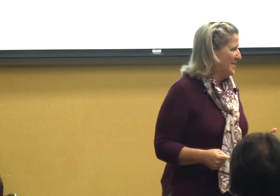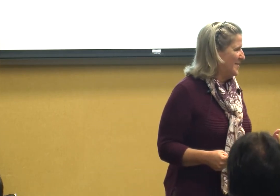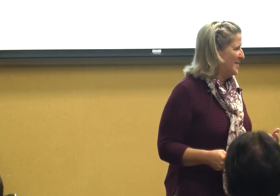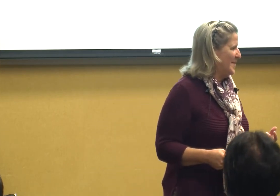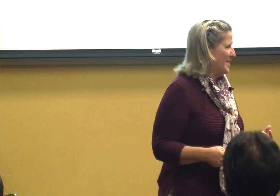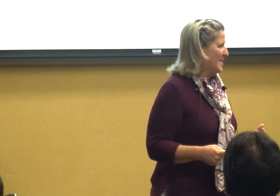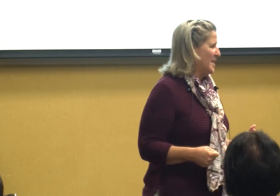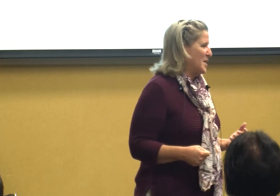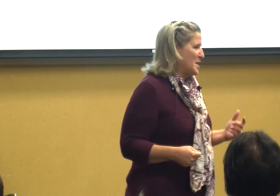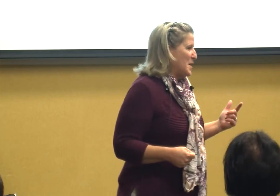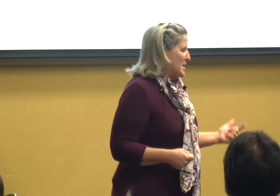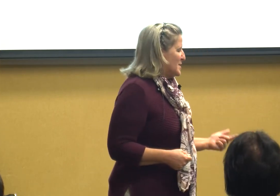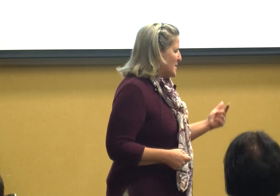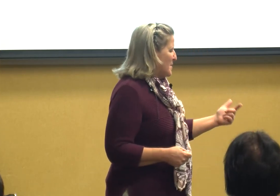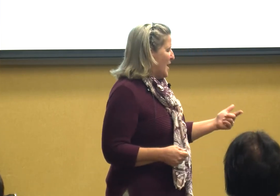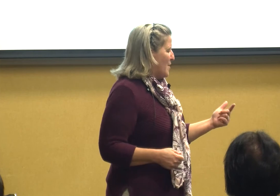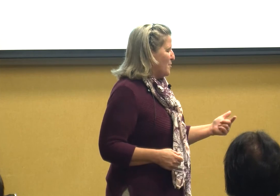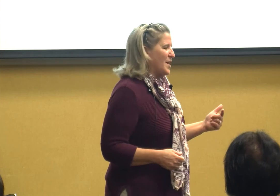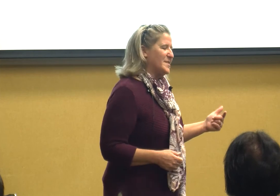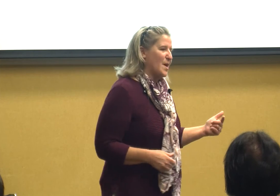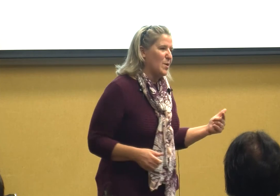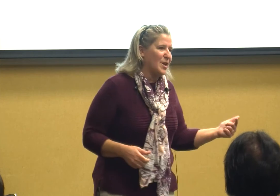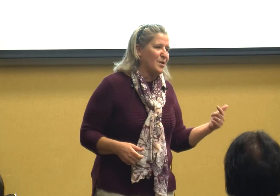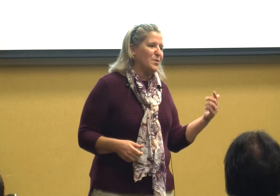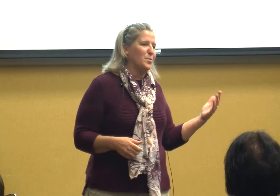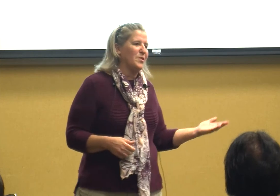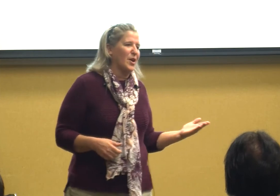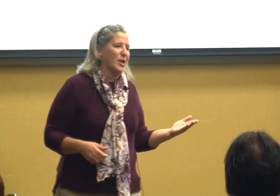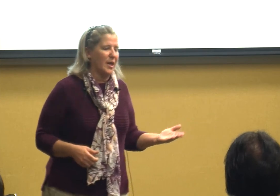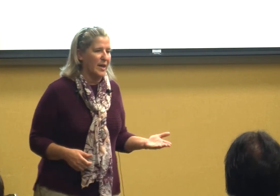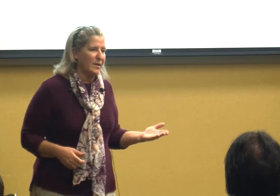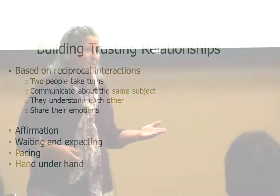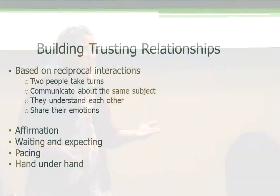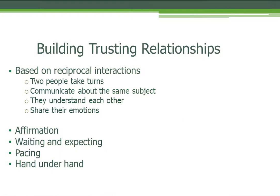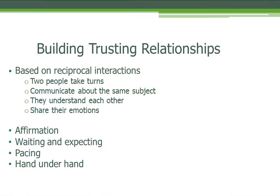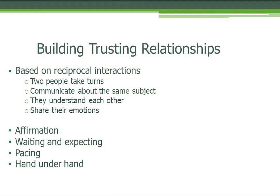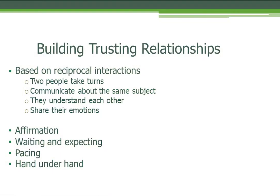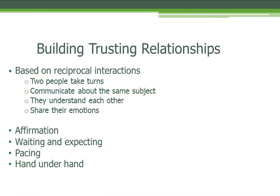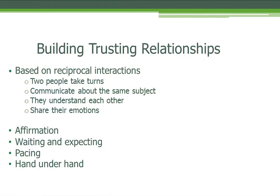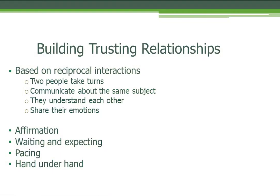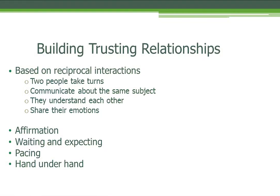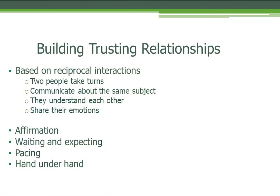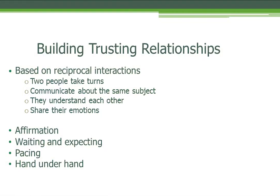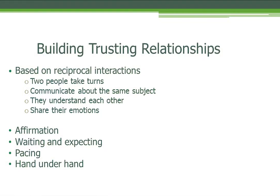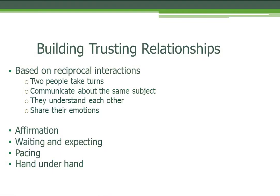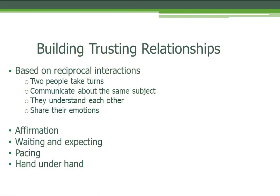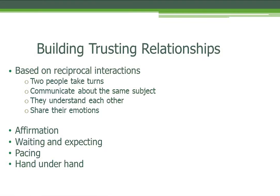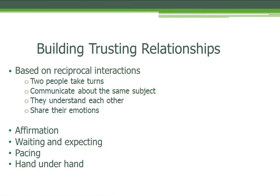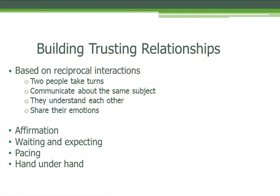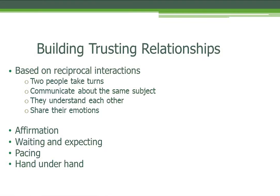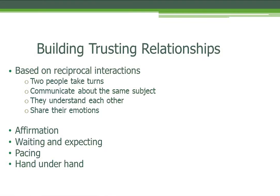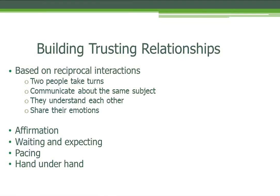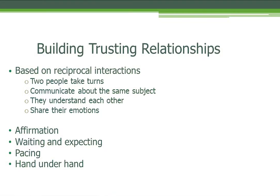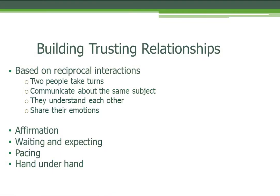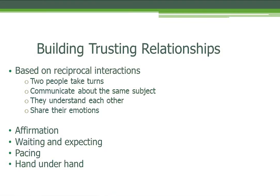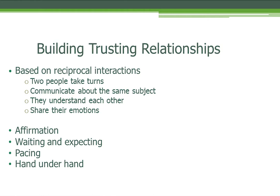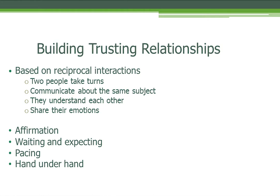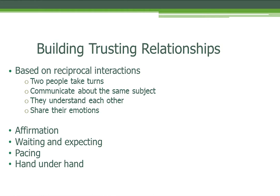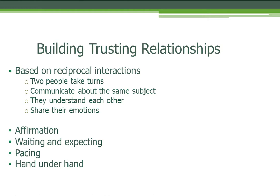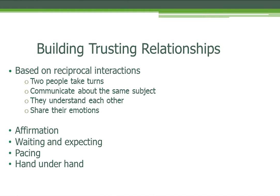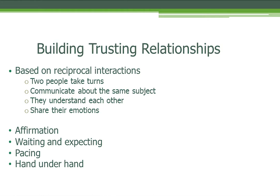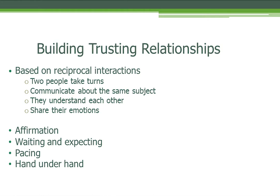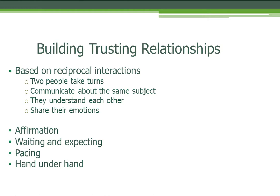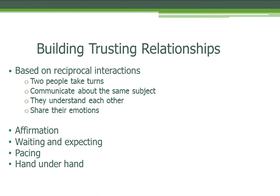some of the other things that we use with our kit is pacing you know how many kids do we know that